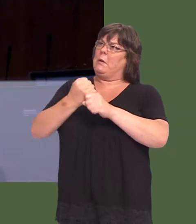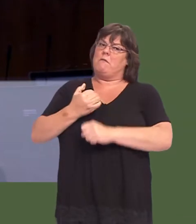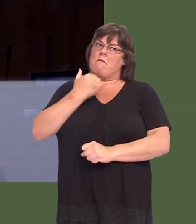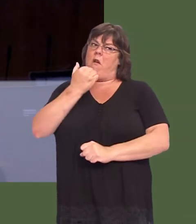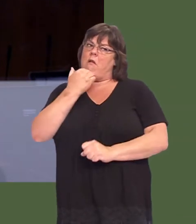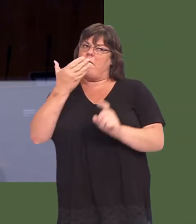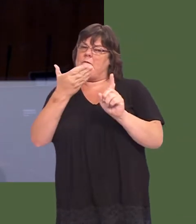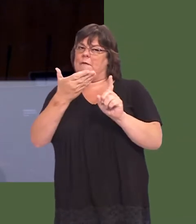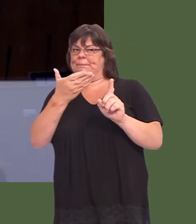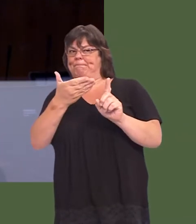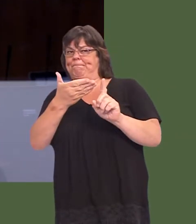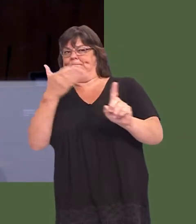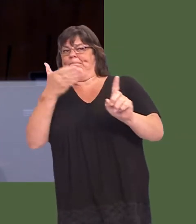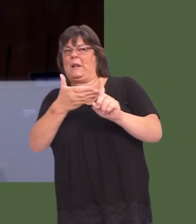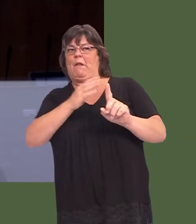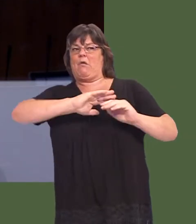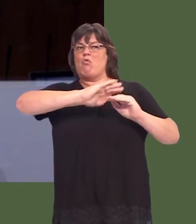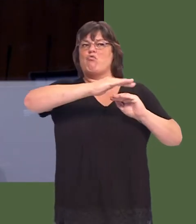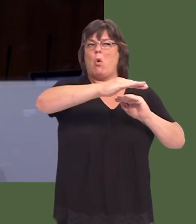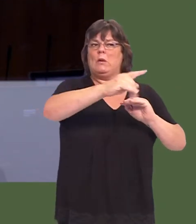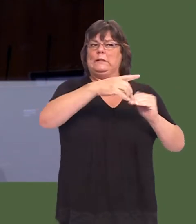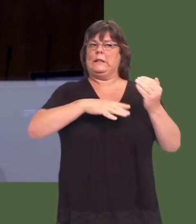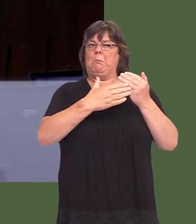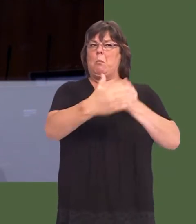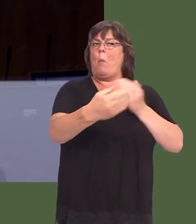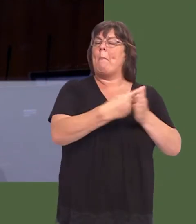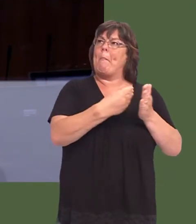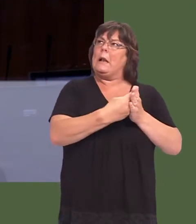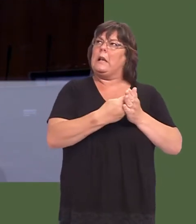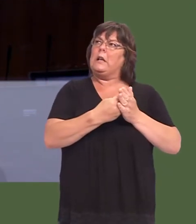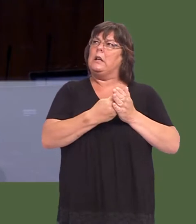recognising rurality in its funding of local authorities over the last few years.